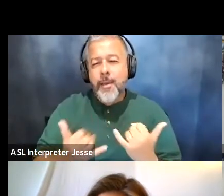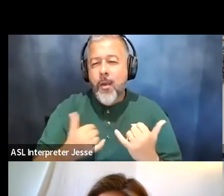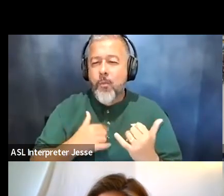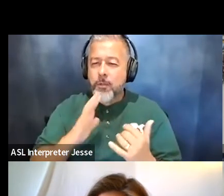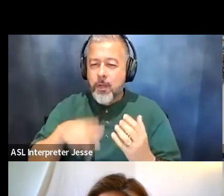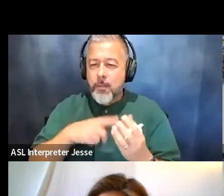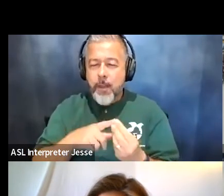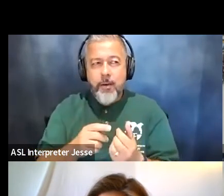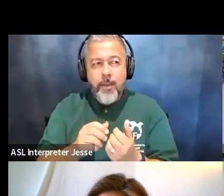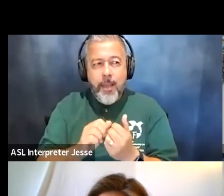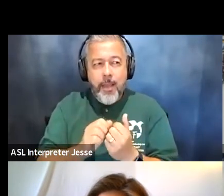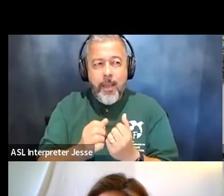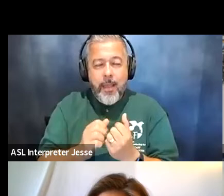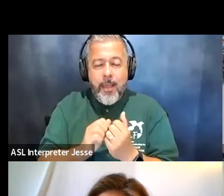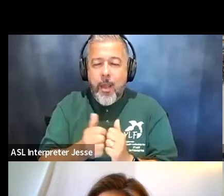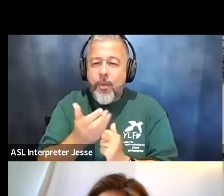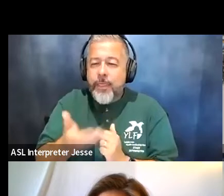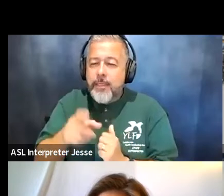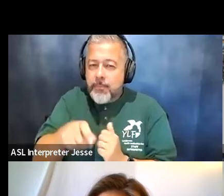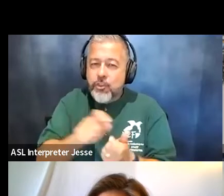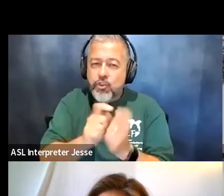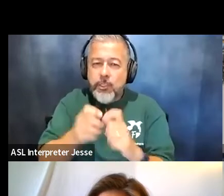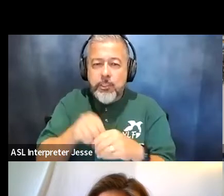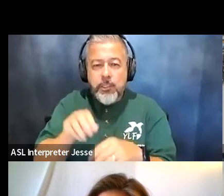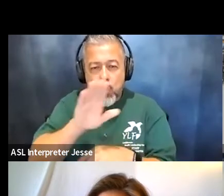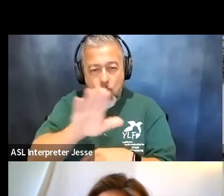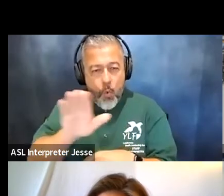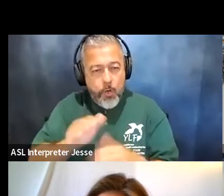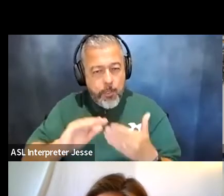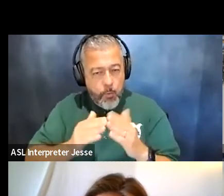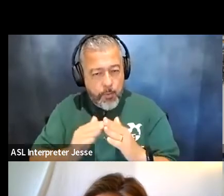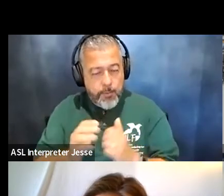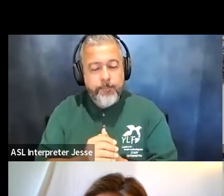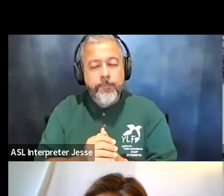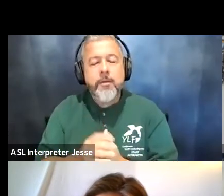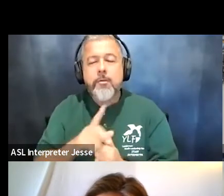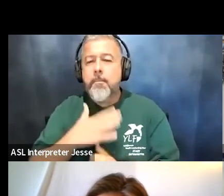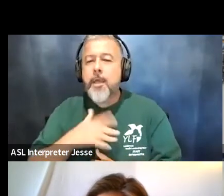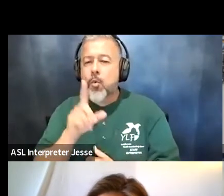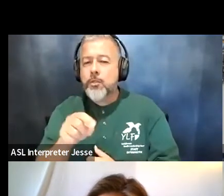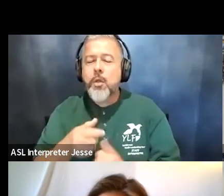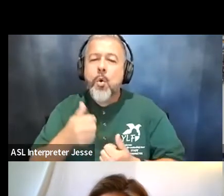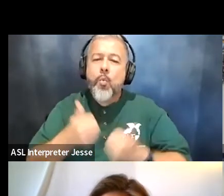to change in your own community so the question is what issues or barriers have each of you faced